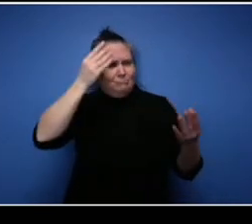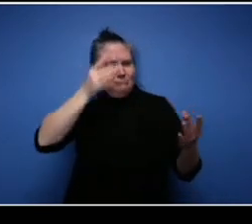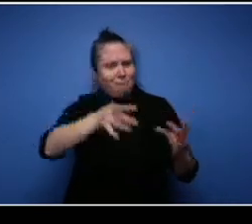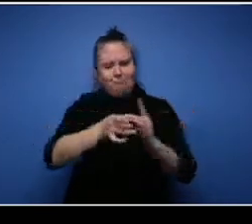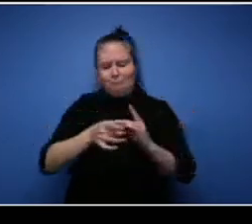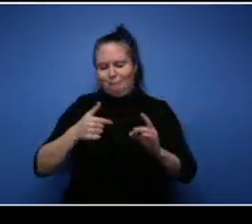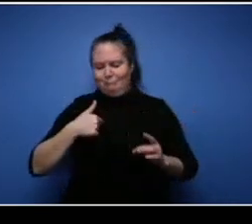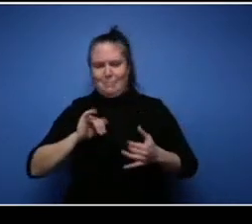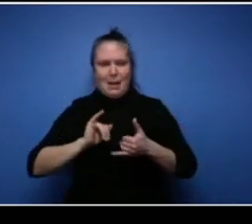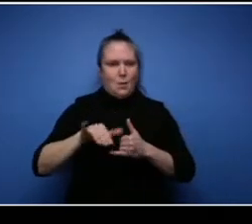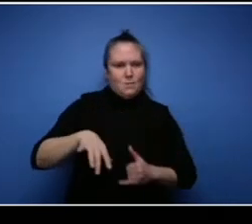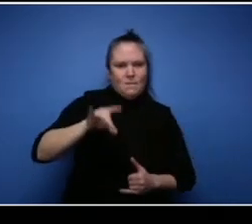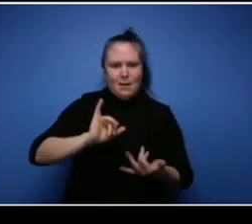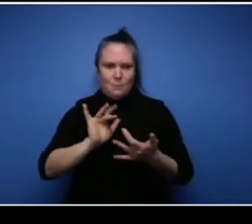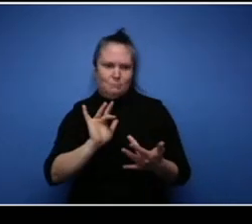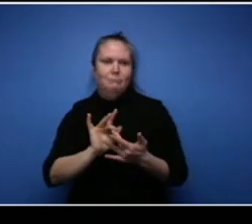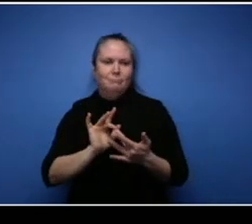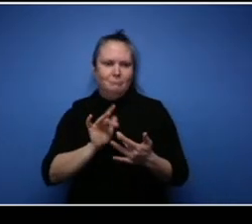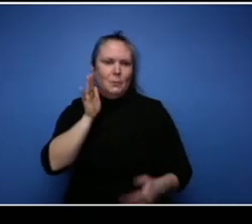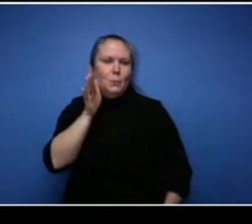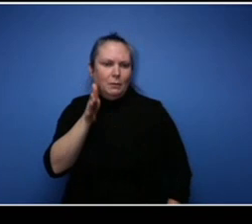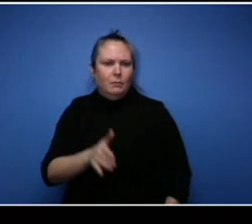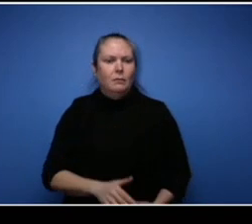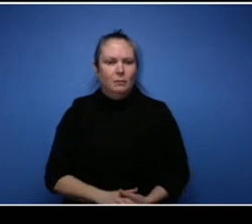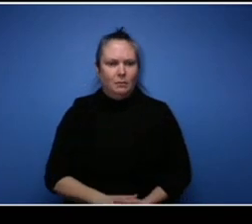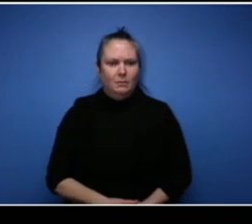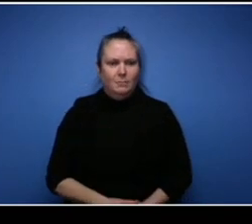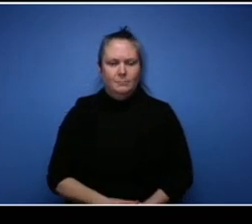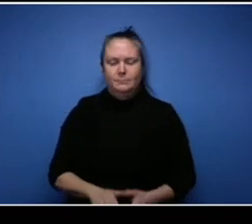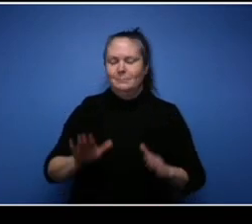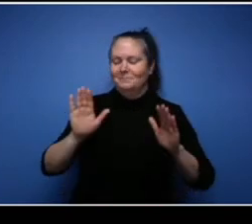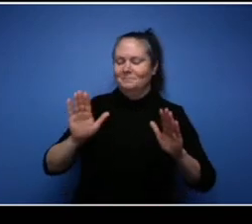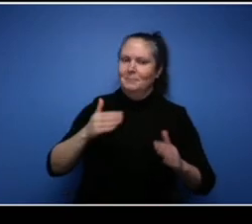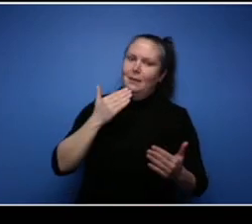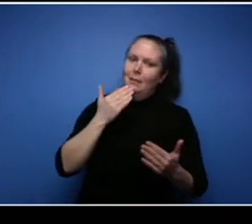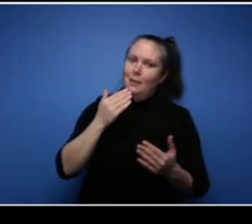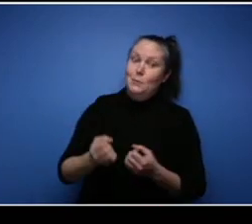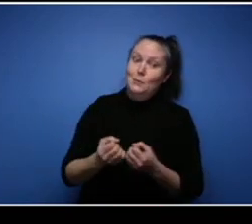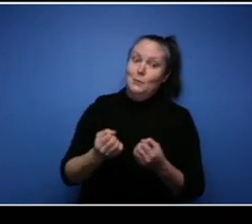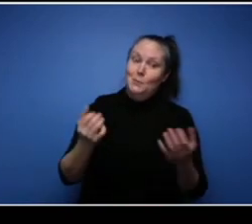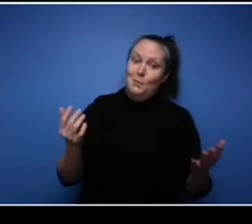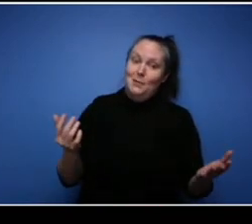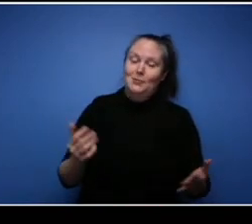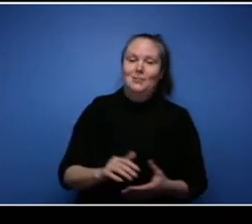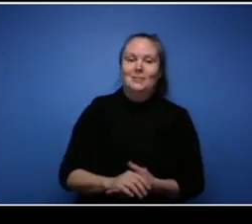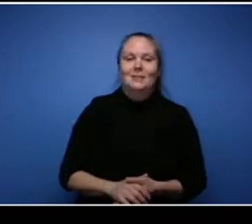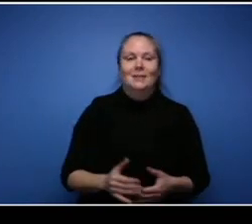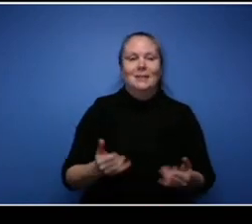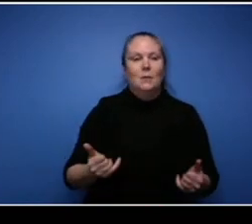Awesome thank you so much Tia. So now the formal questions are done now we're gonna